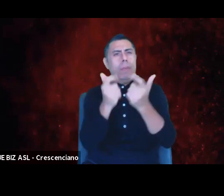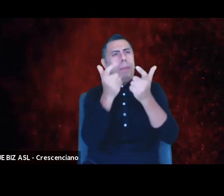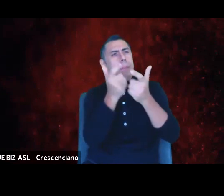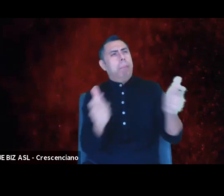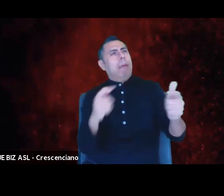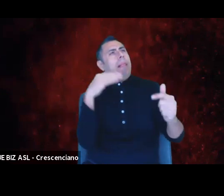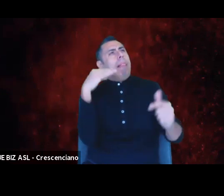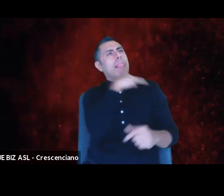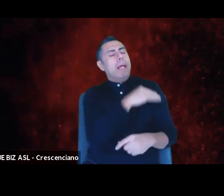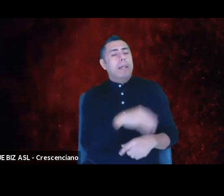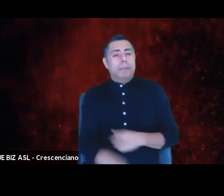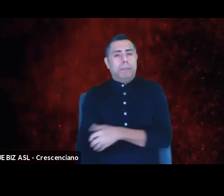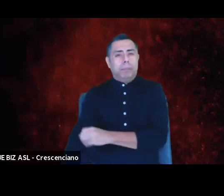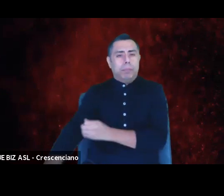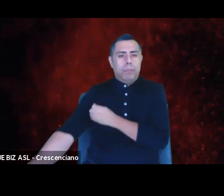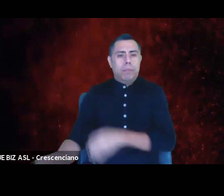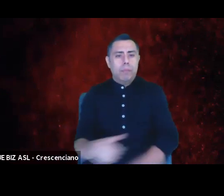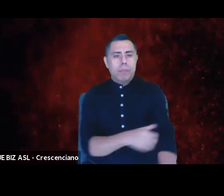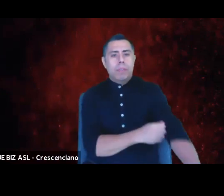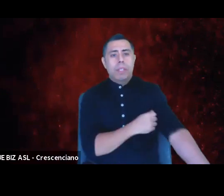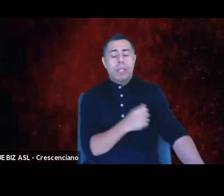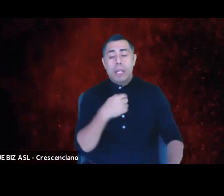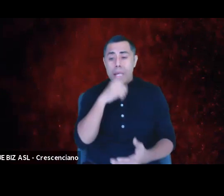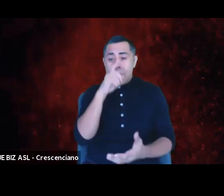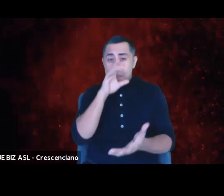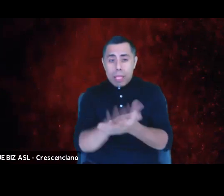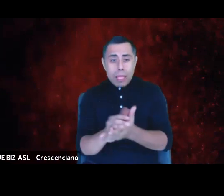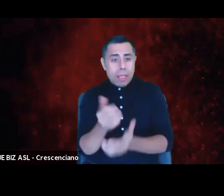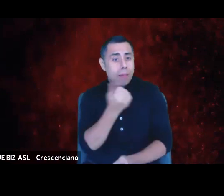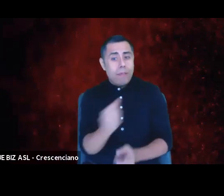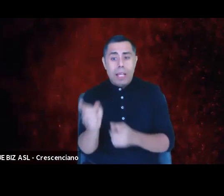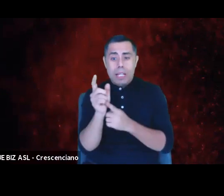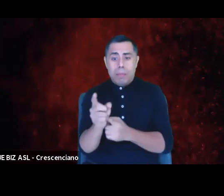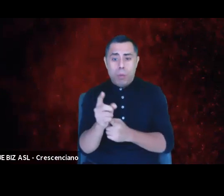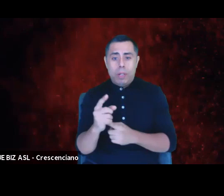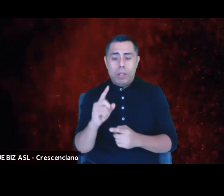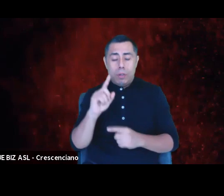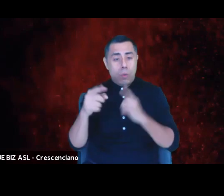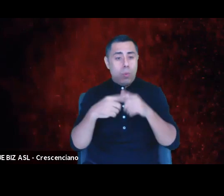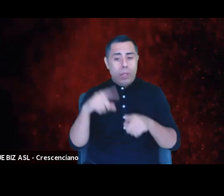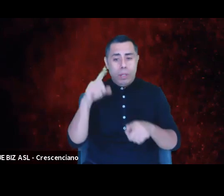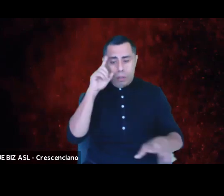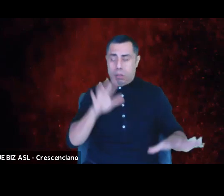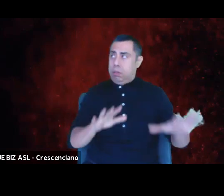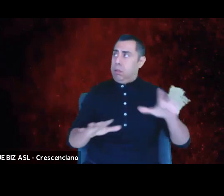I believe that in any moment of theoretical dissonance, there must be three sides to an argument, so I applied them here.